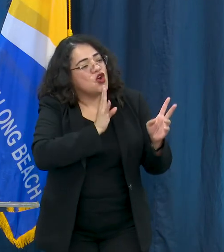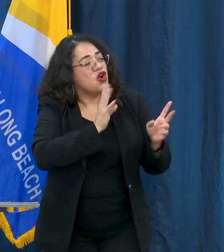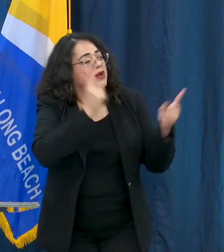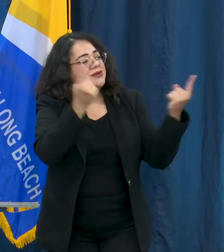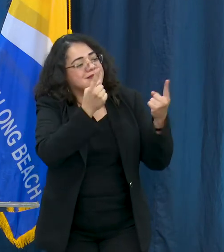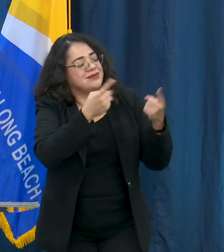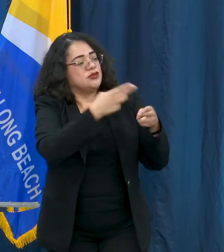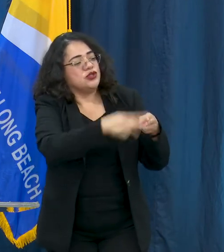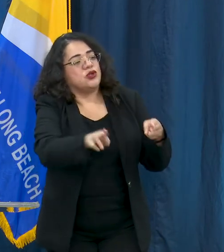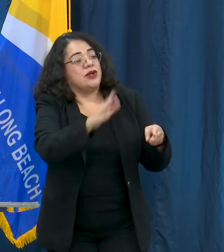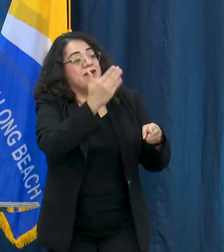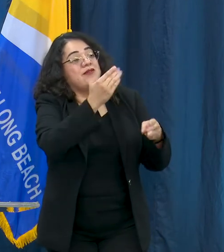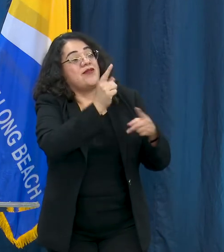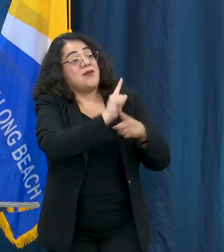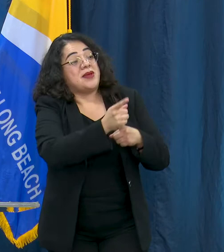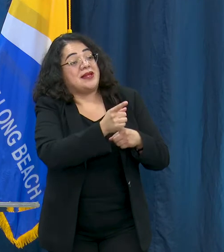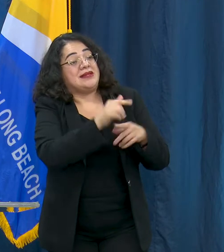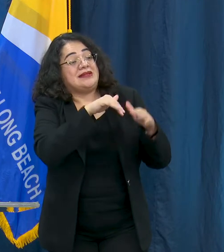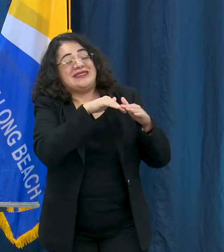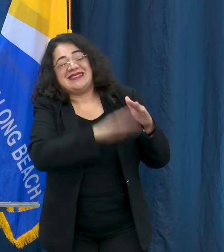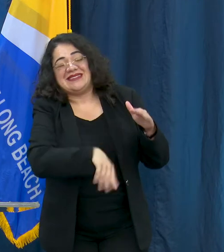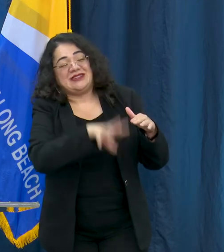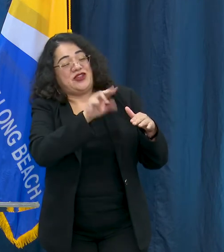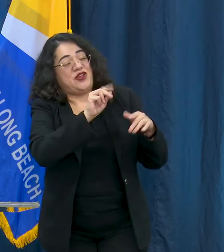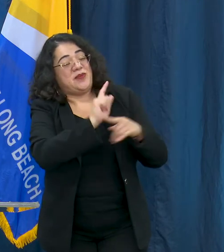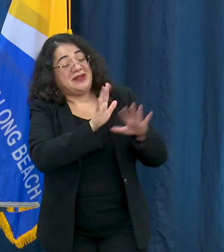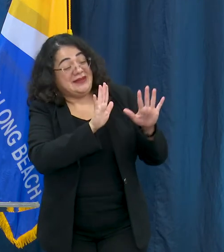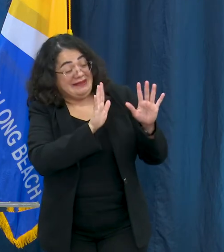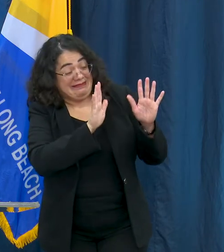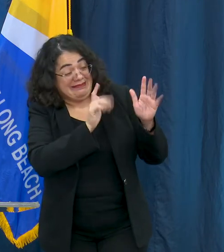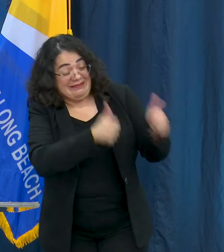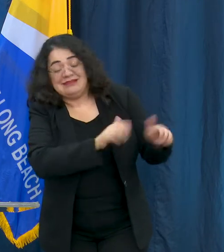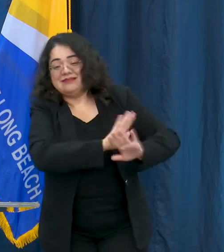as short as possible and then